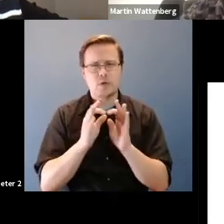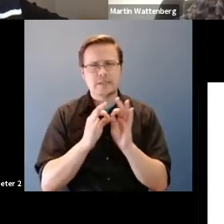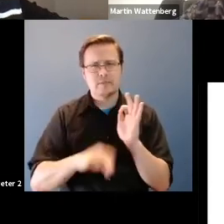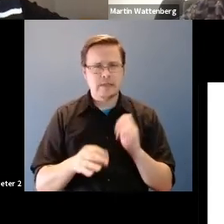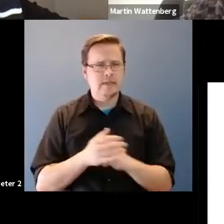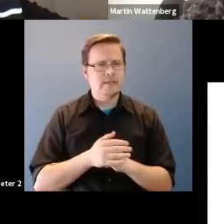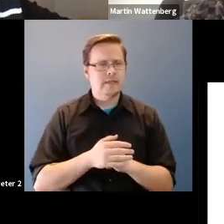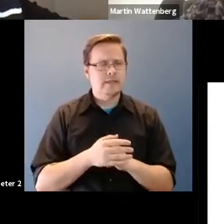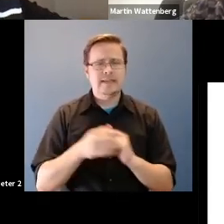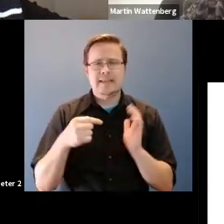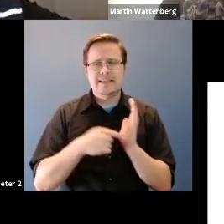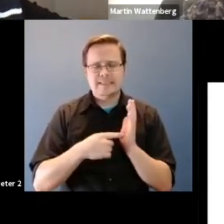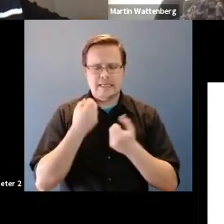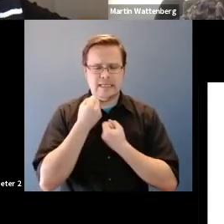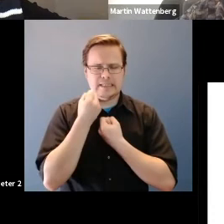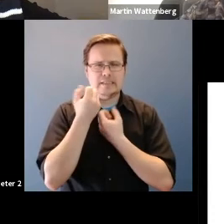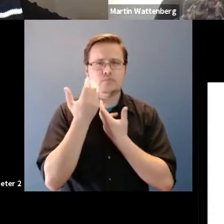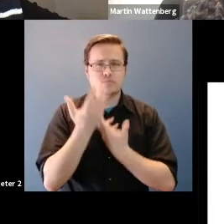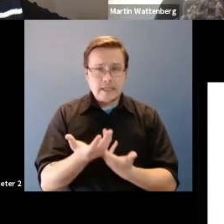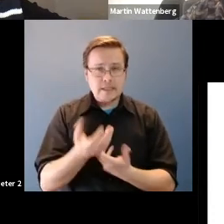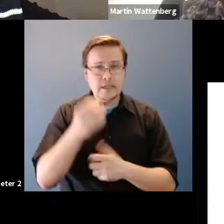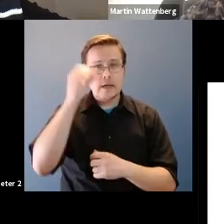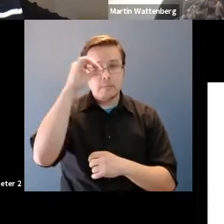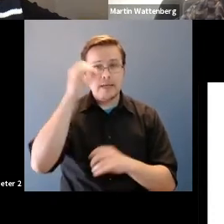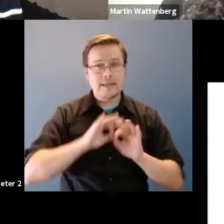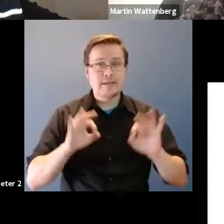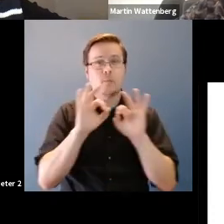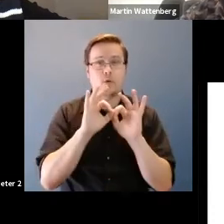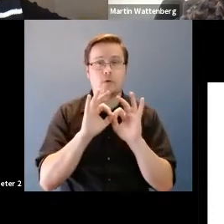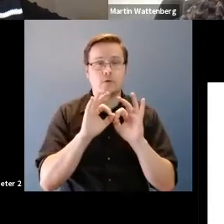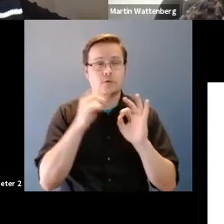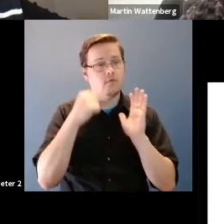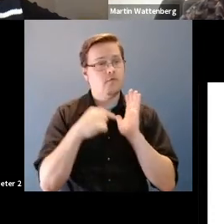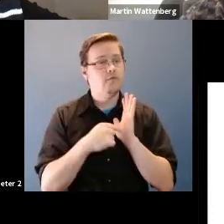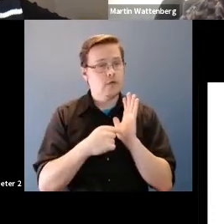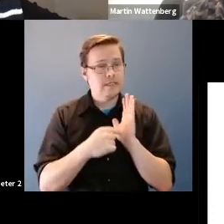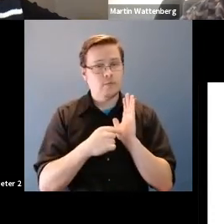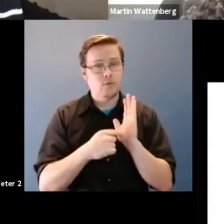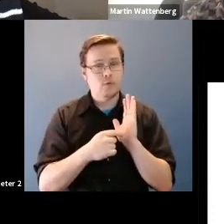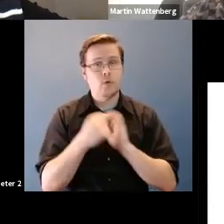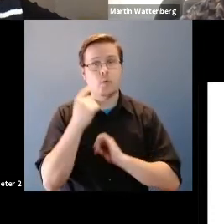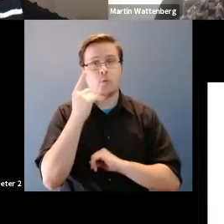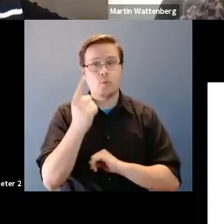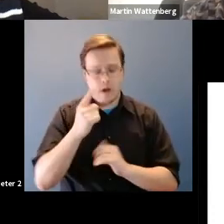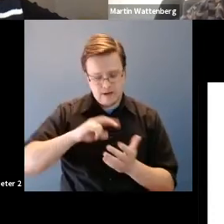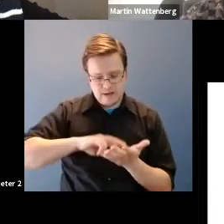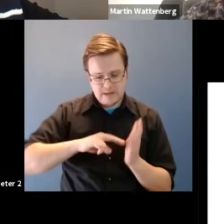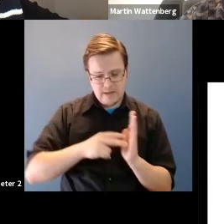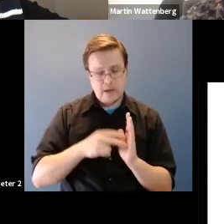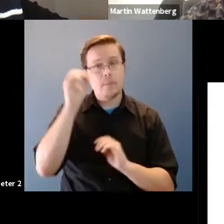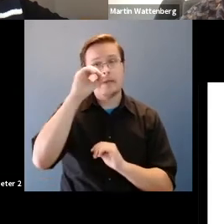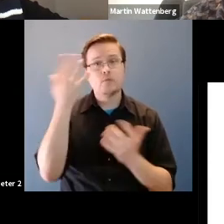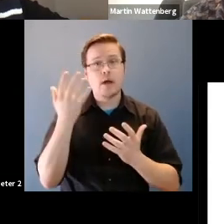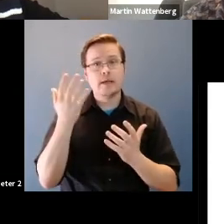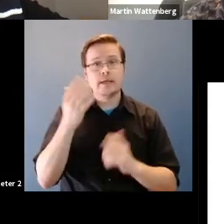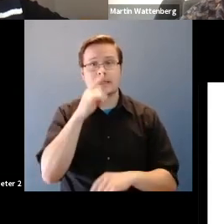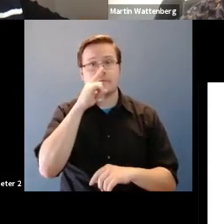Martin Wattenberg: expressing opinions that are important for example, one implicit opinion here is that false positives are treated the same way as false negatives.